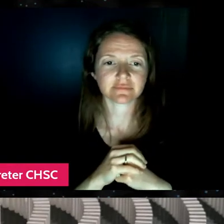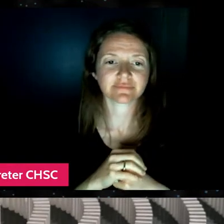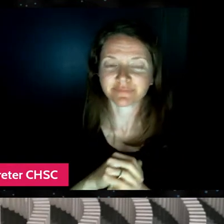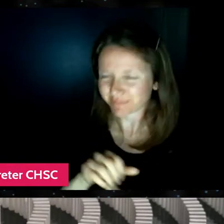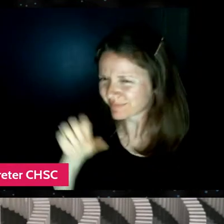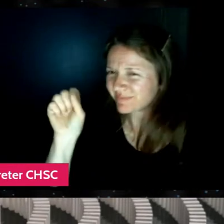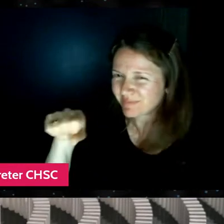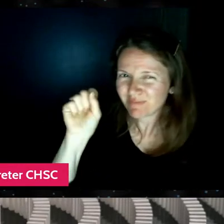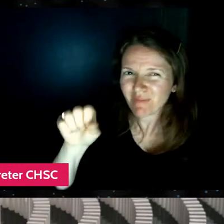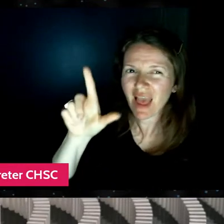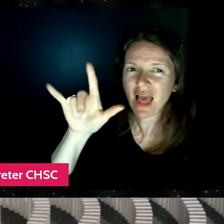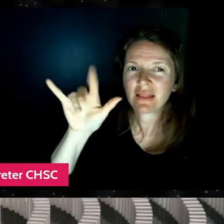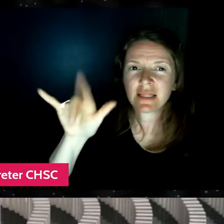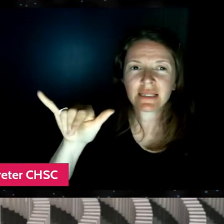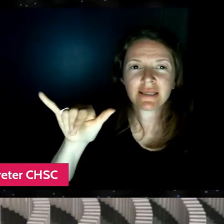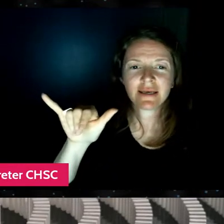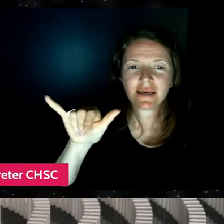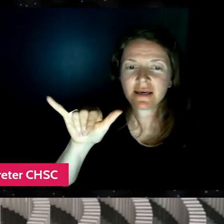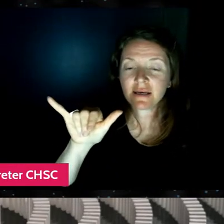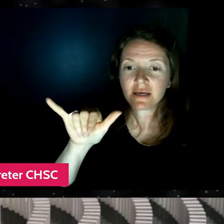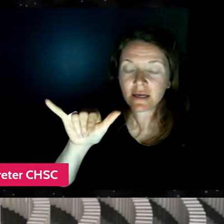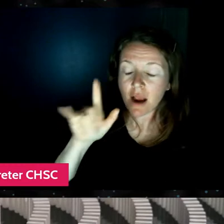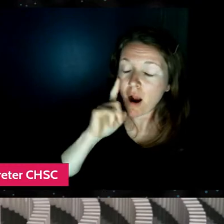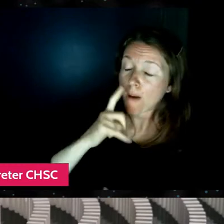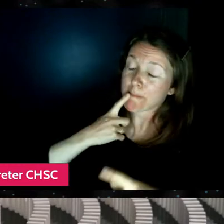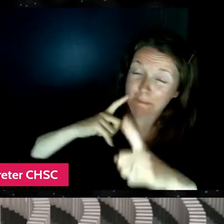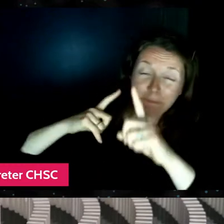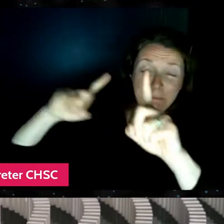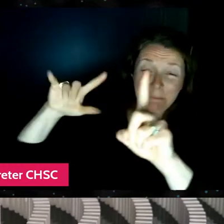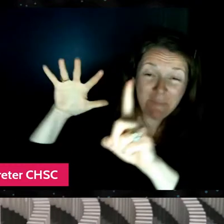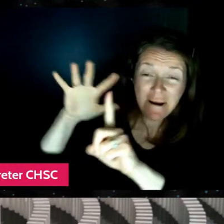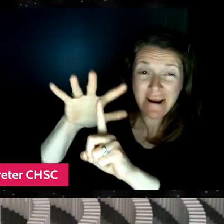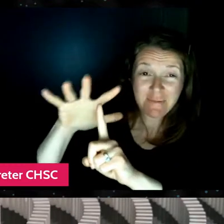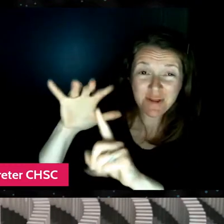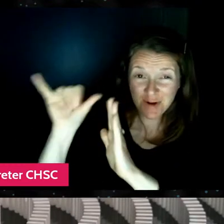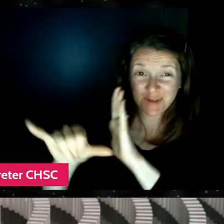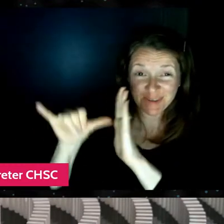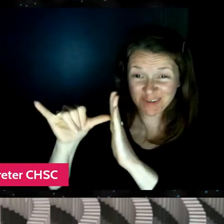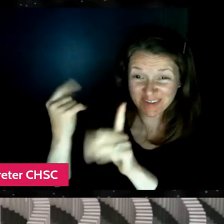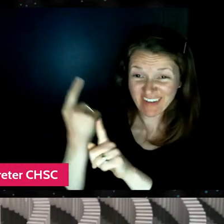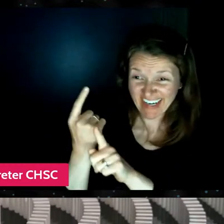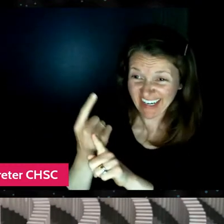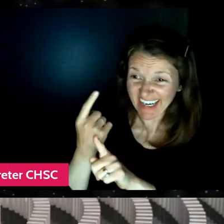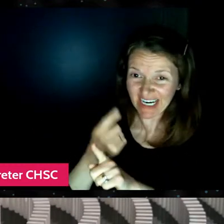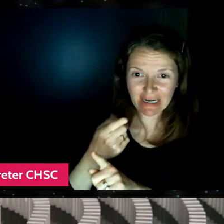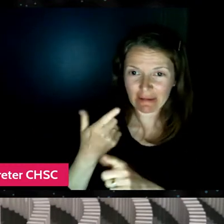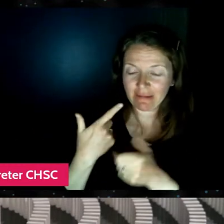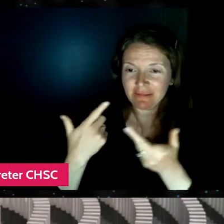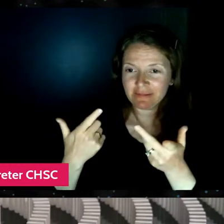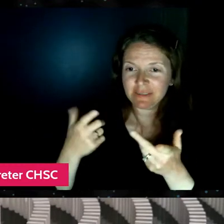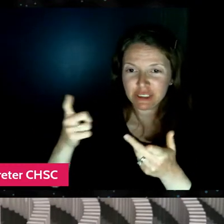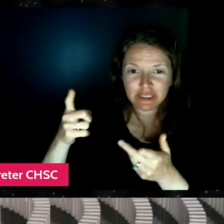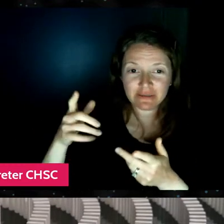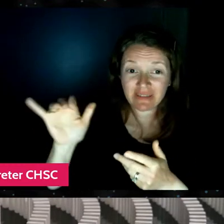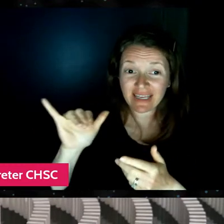she's huge on YouTube, you know, I mean, she, for lack of a better description, she's kind of a YouTube star.